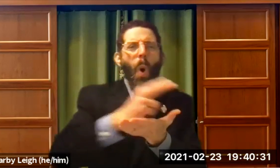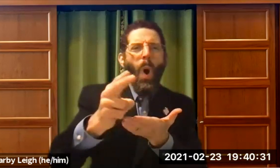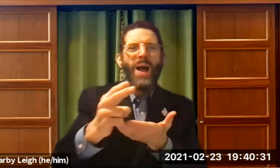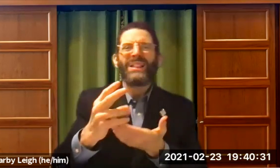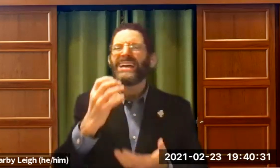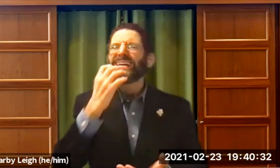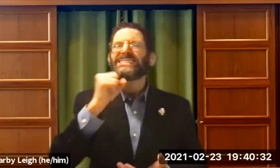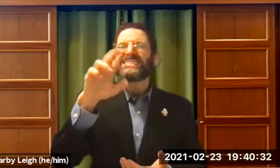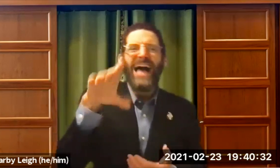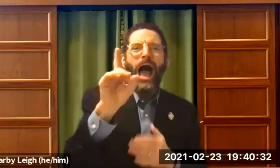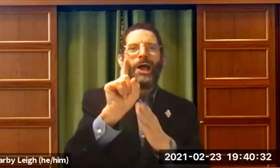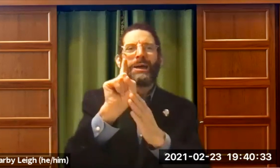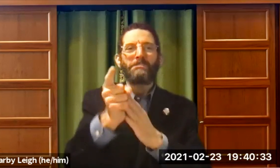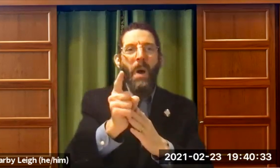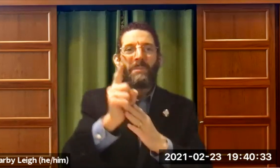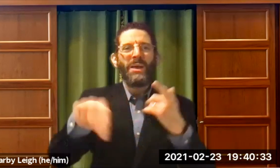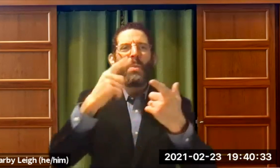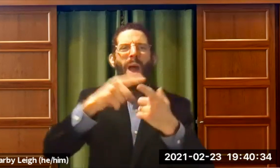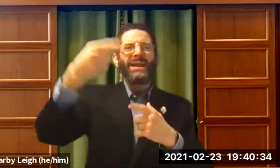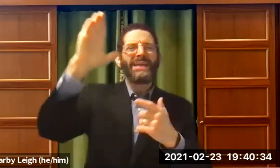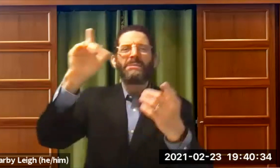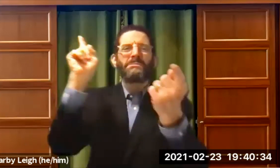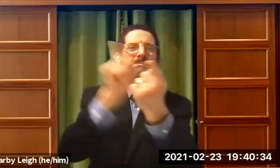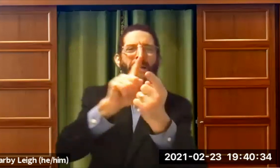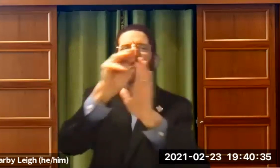it says that the most holy sacred moment